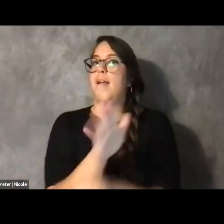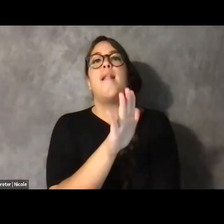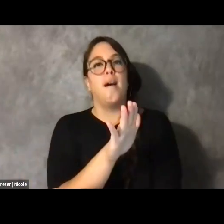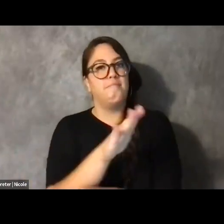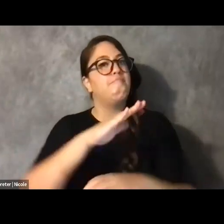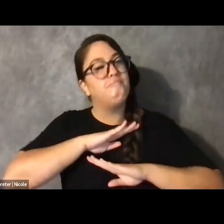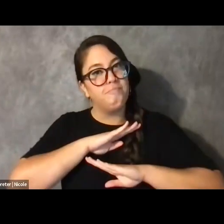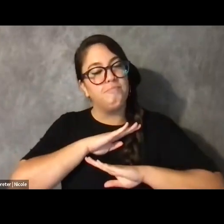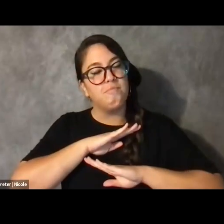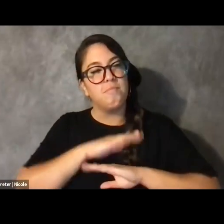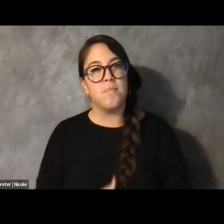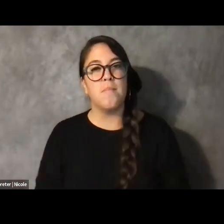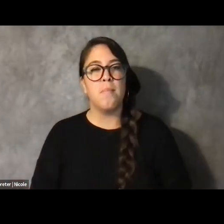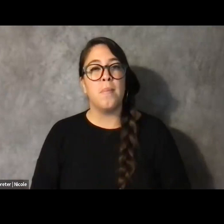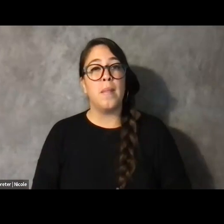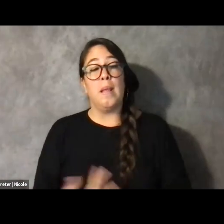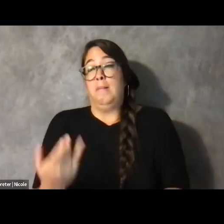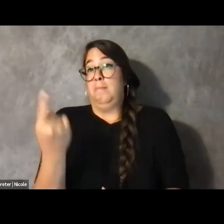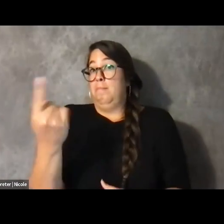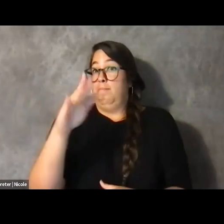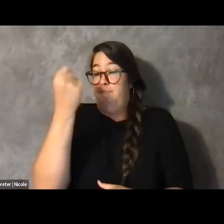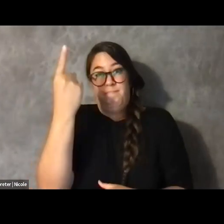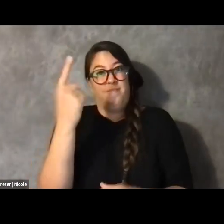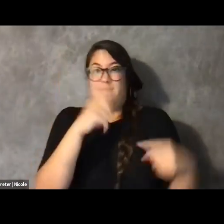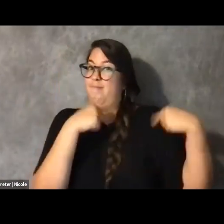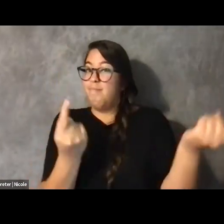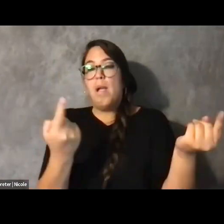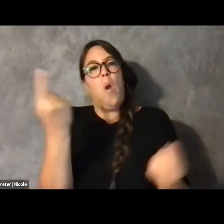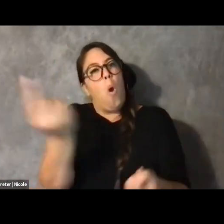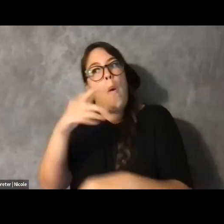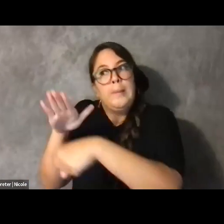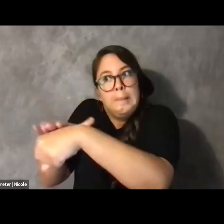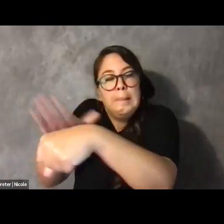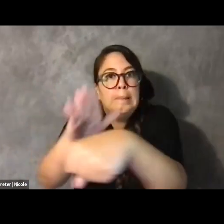And I always caution advocates and I always caution activists and people who engage